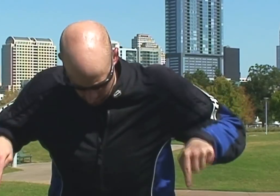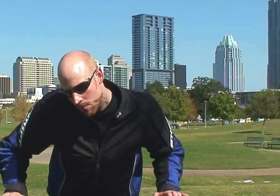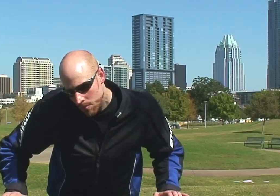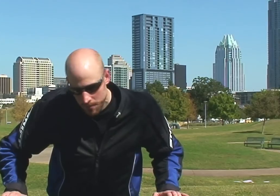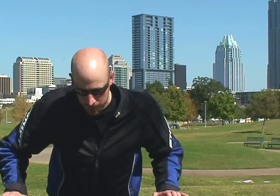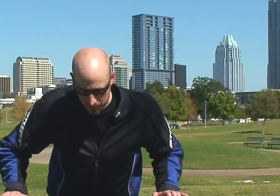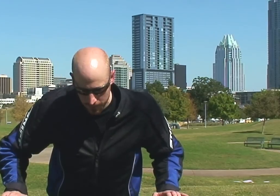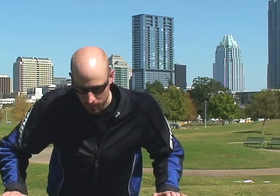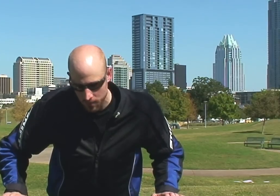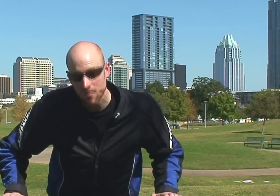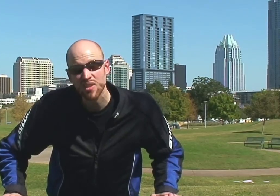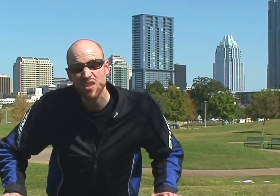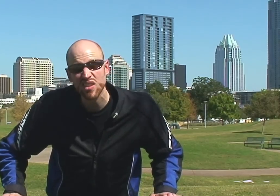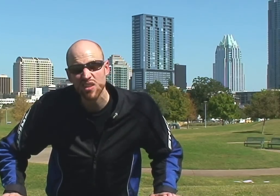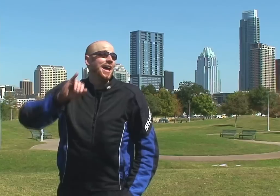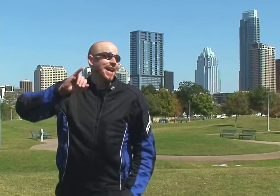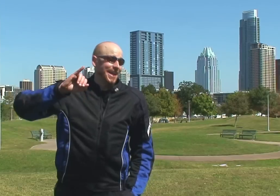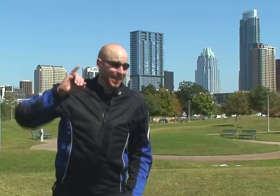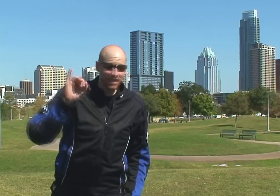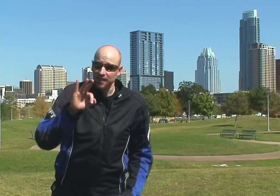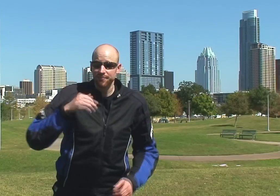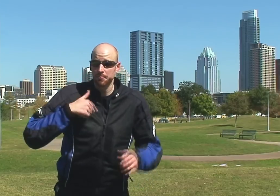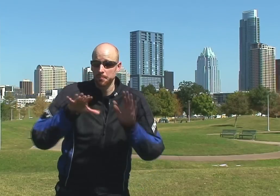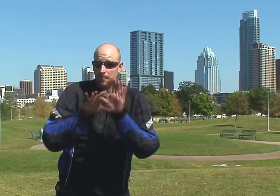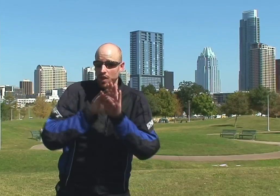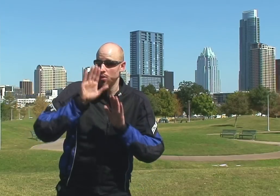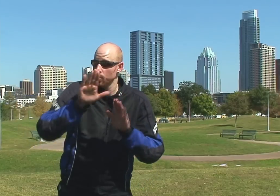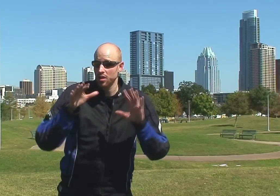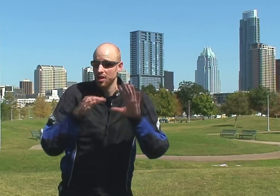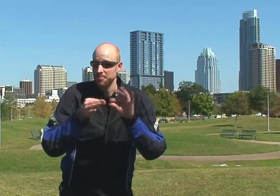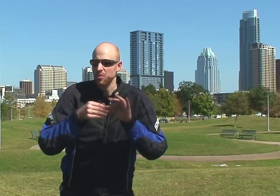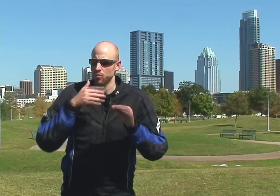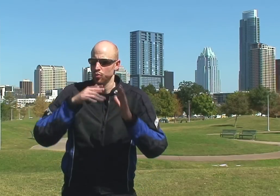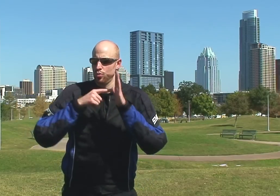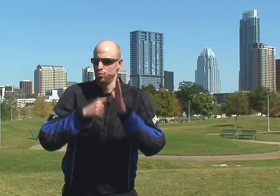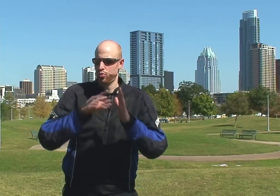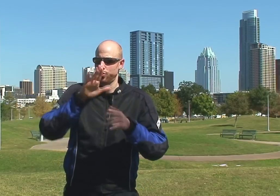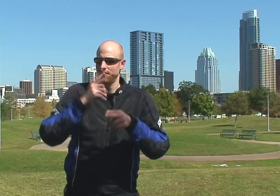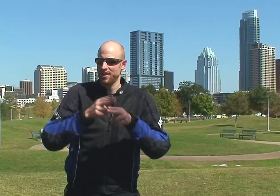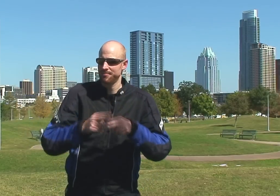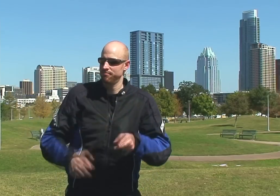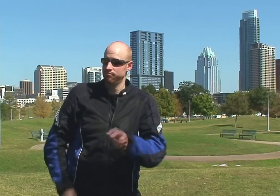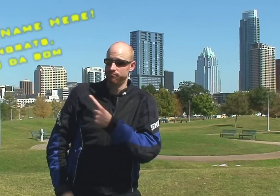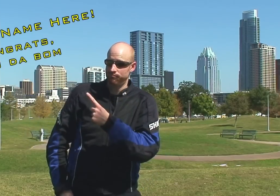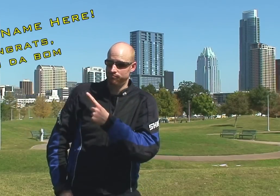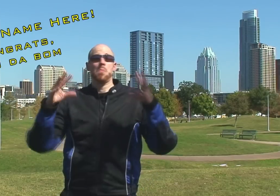I think I… I see it… If I choose your comment as the topic of a vlog, I'll display your name right there!